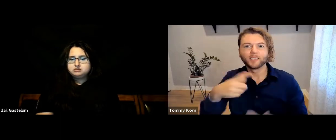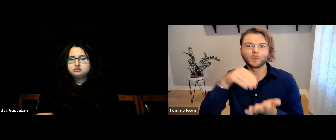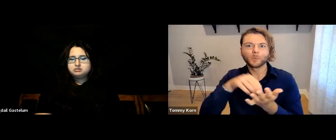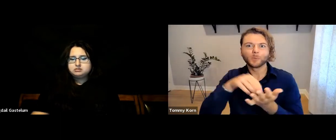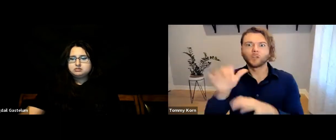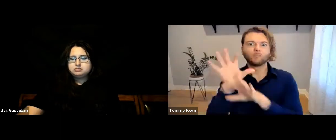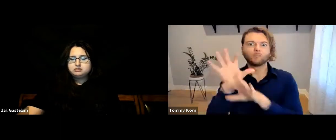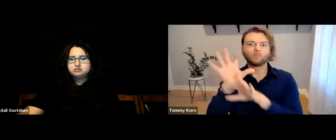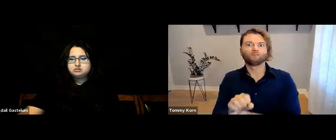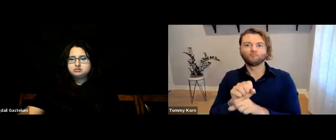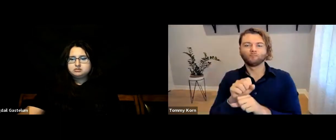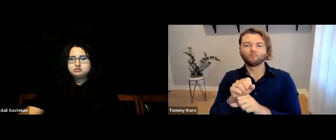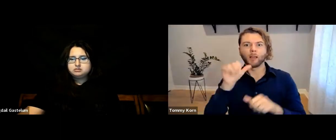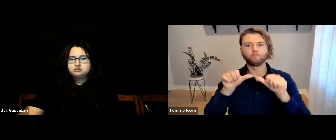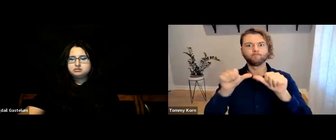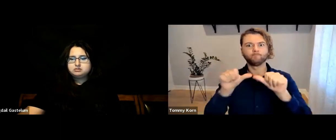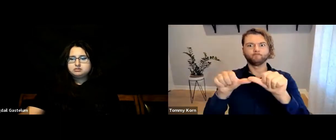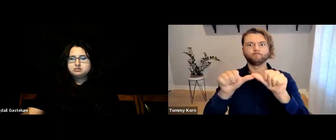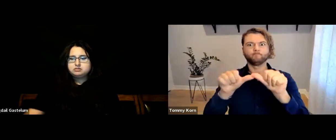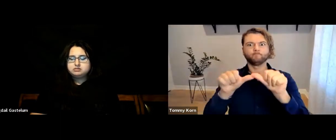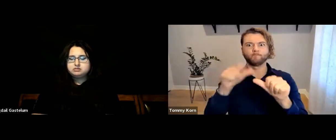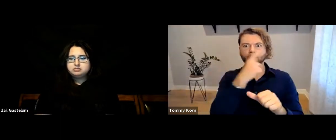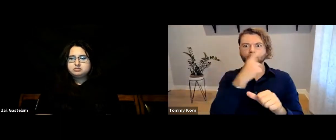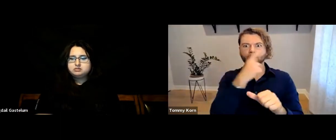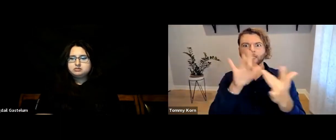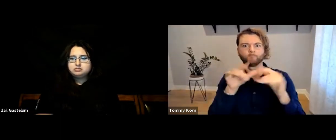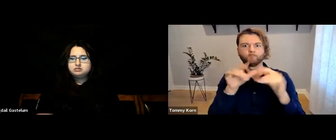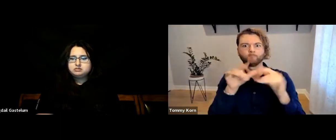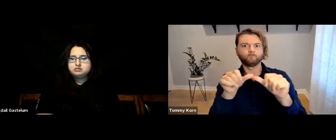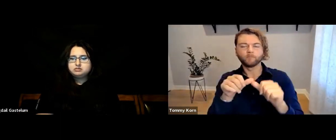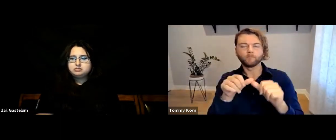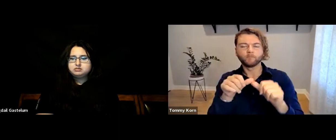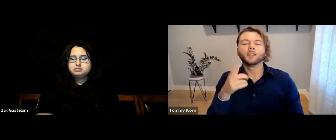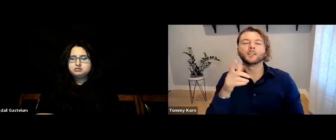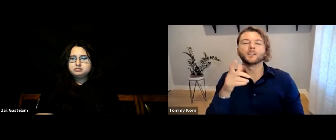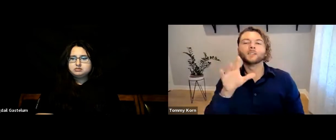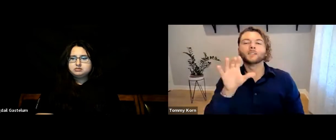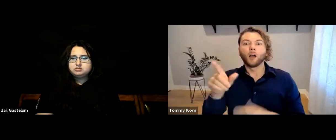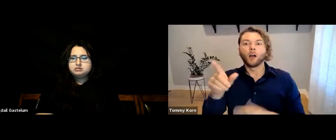…whereas hearing students who are learning ASL